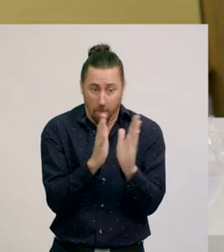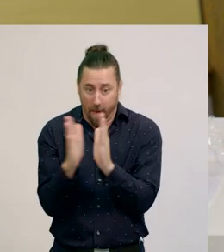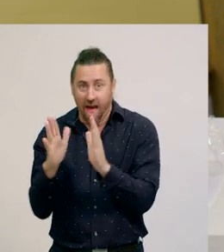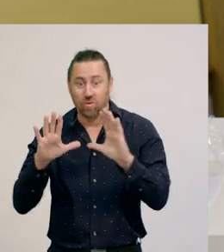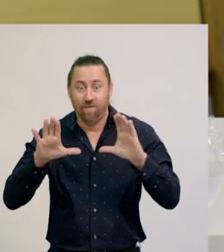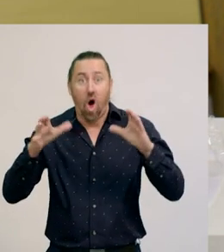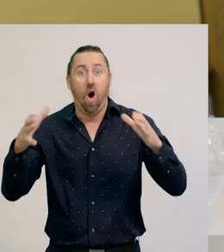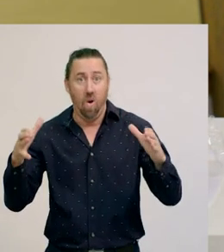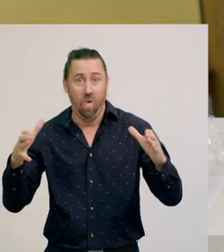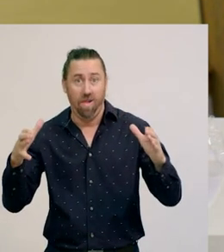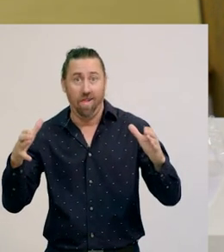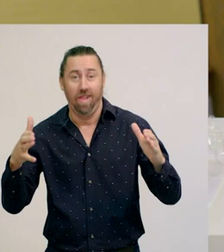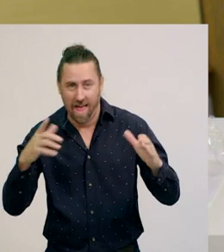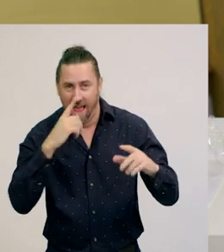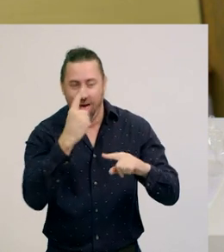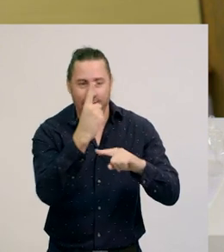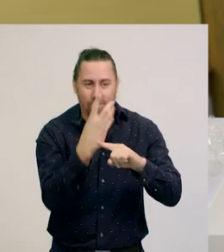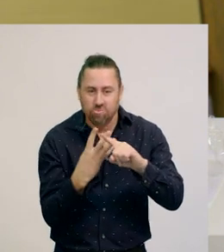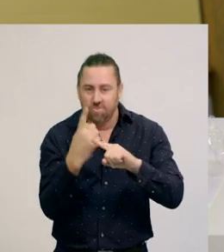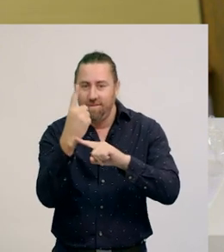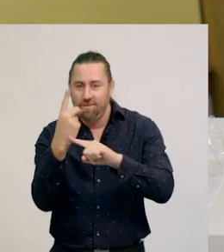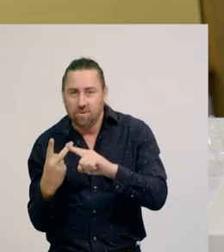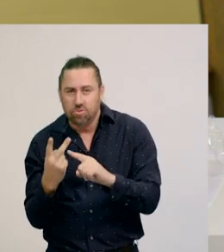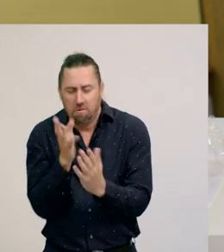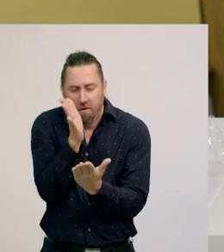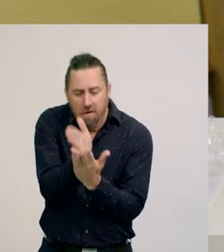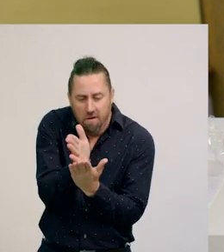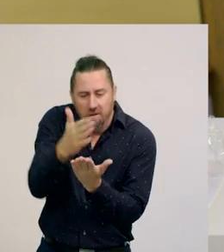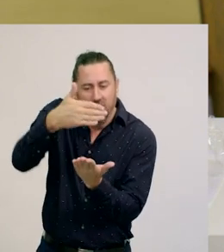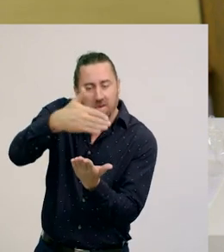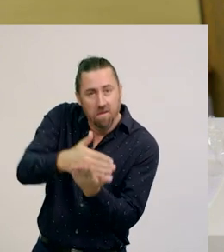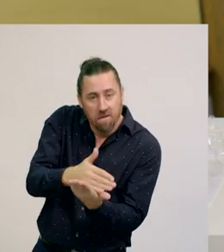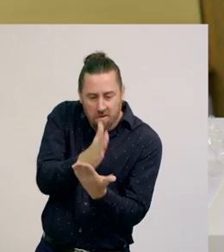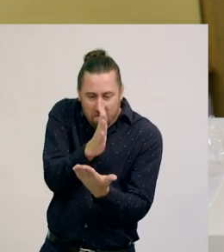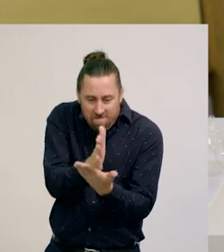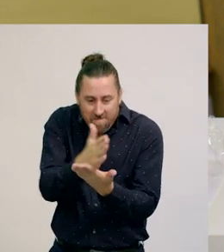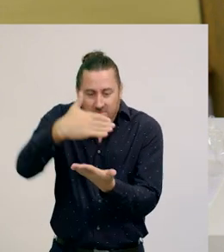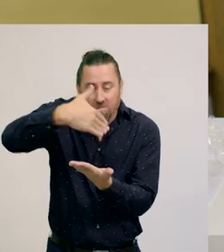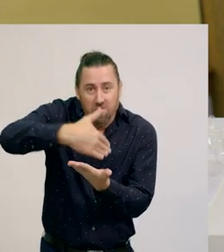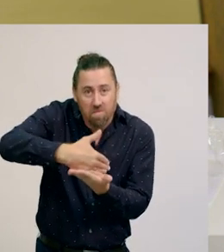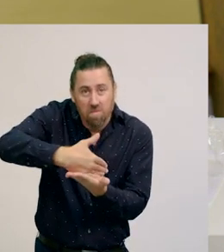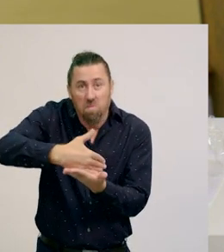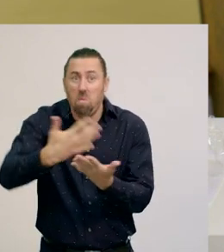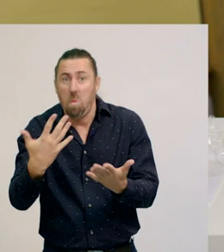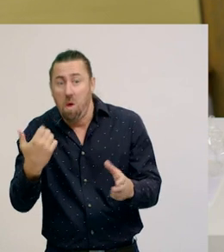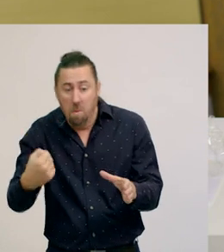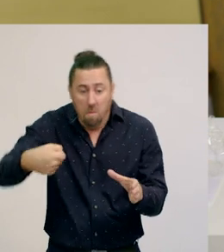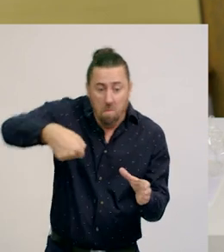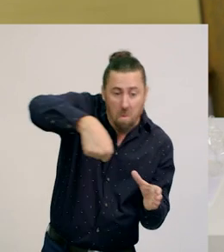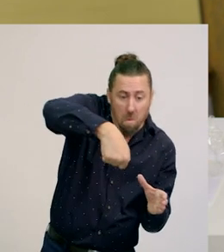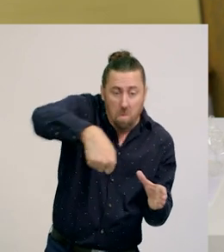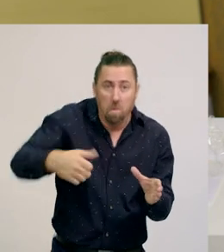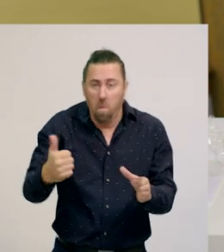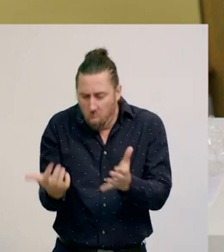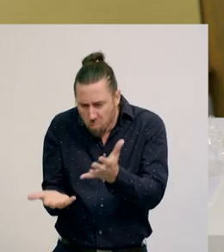A whole can be shared into equal parts, by cutting, folding, pouring or weighing.